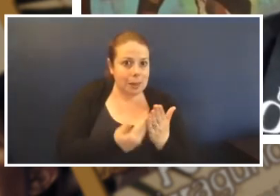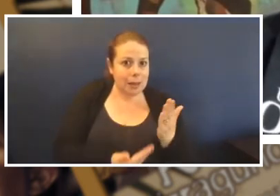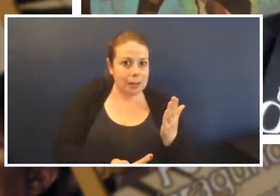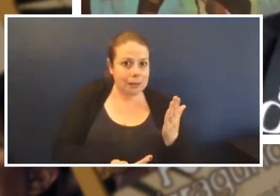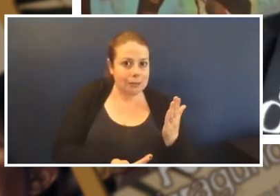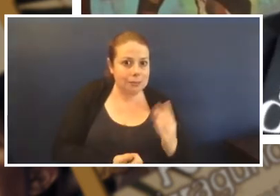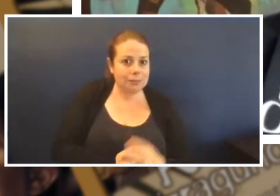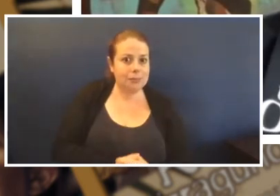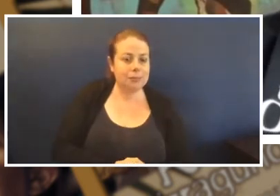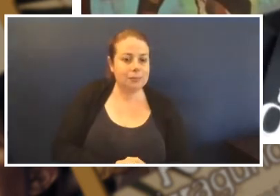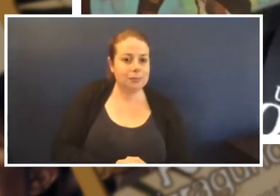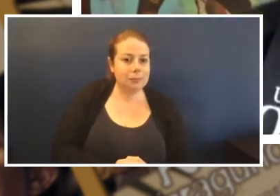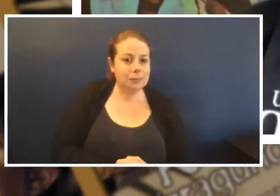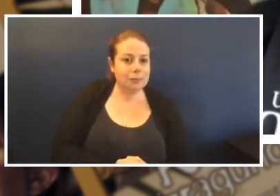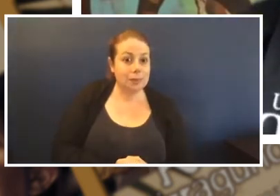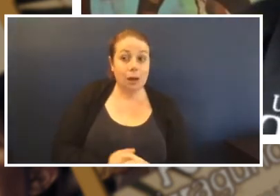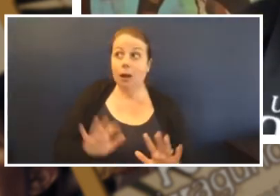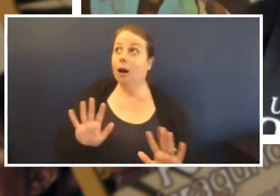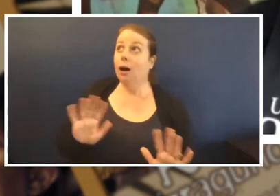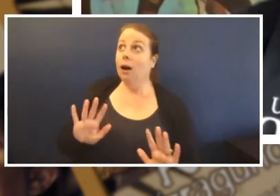There I go, she goes, 'And then what happened?'